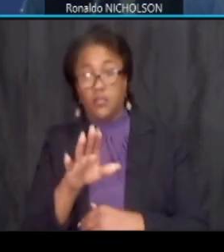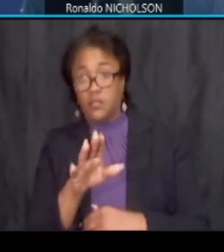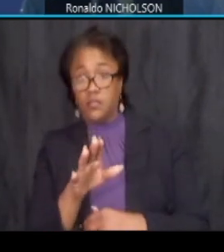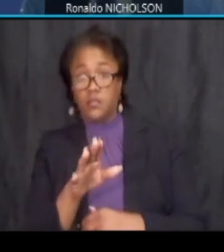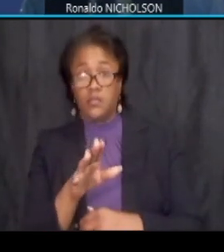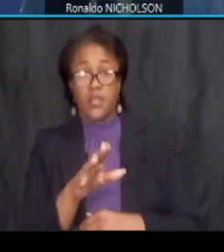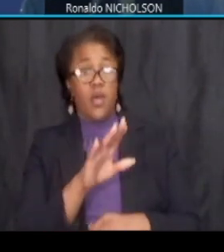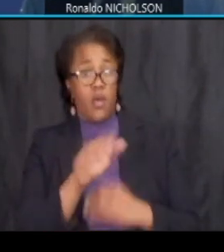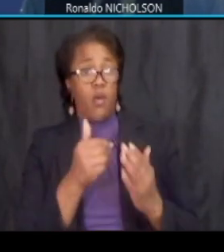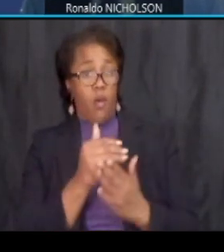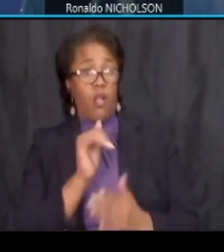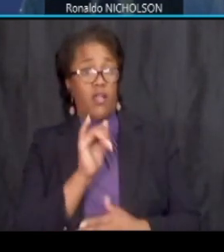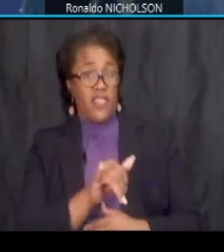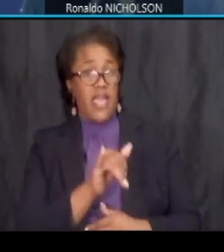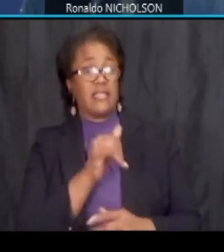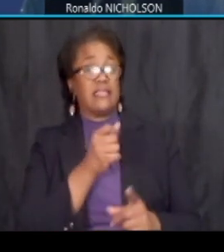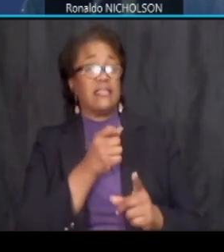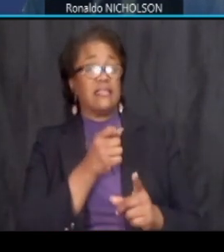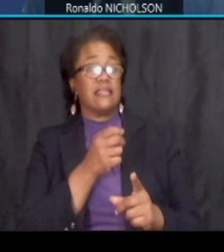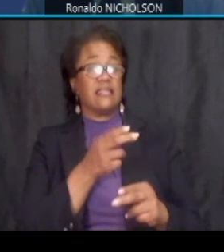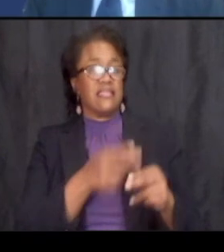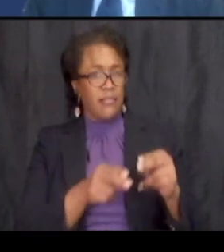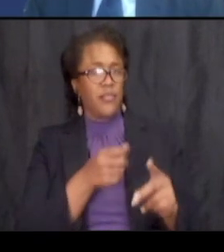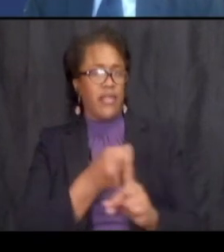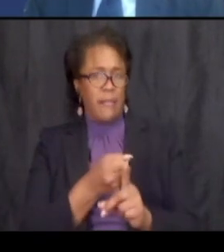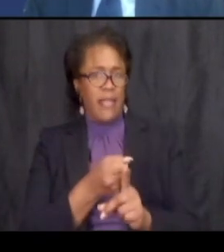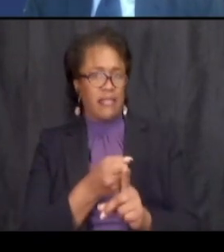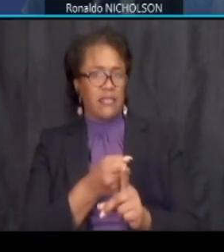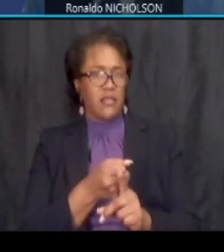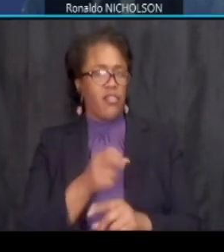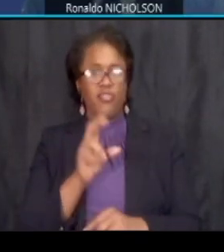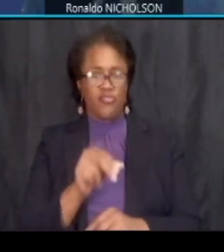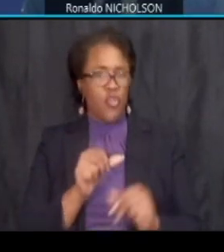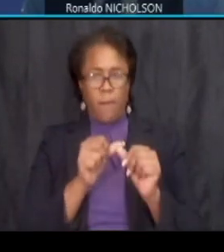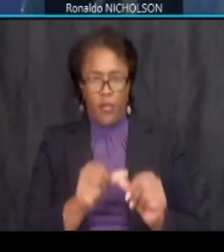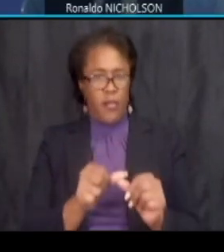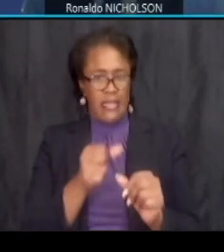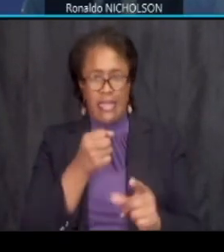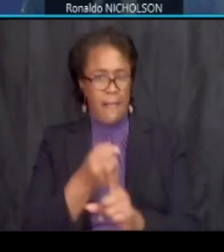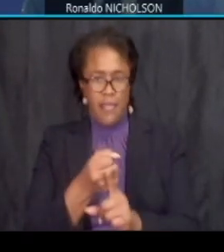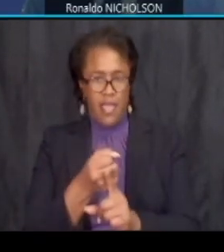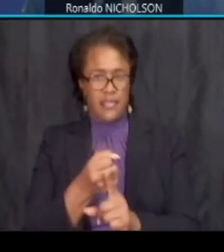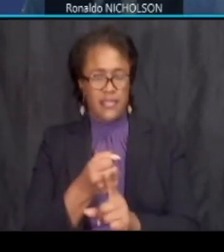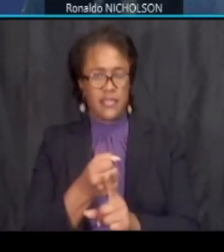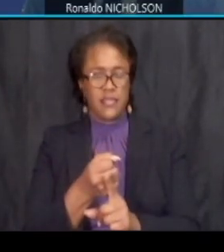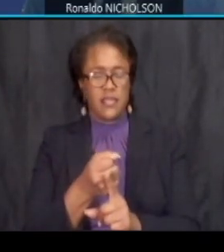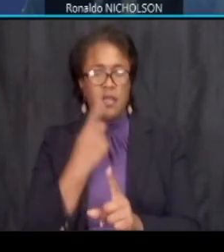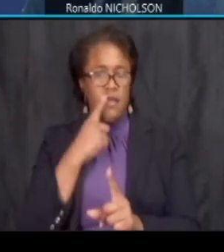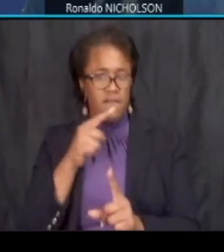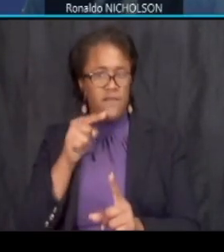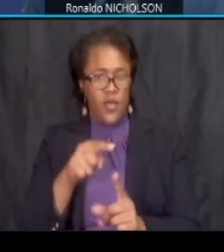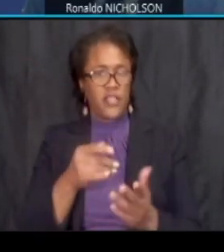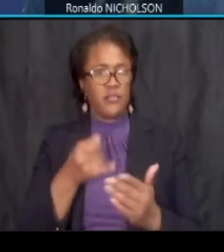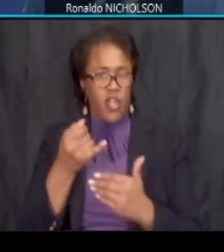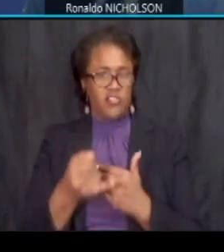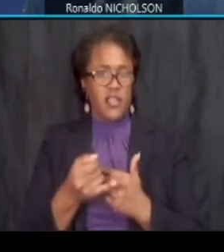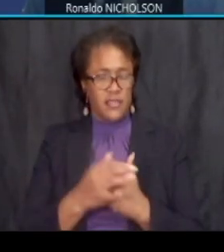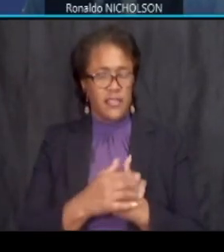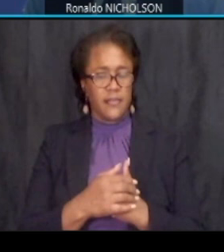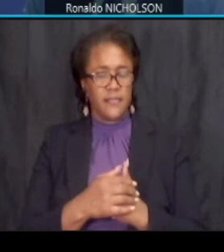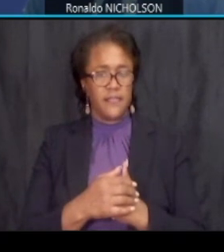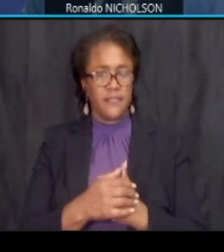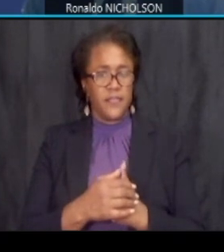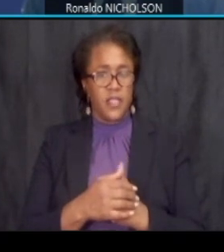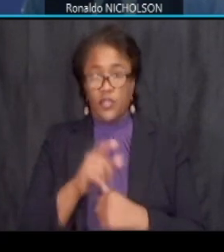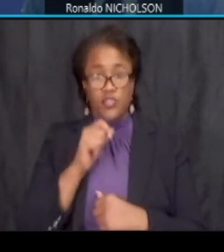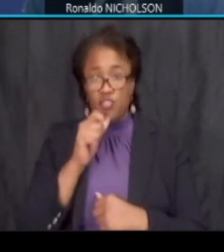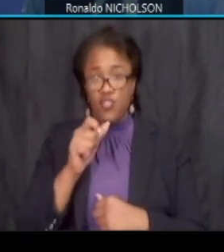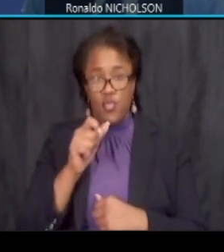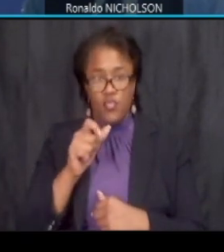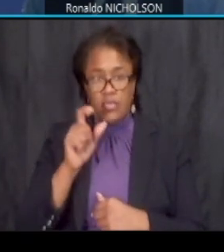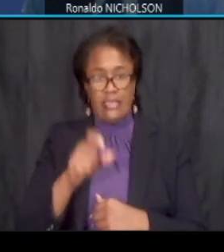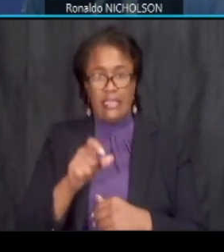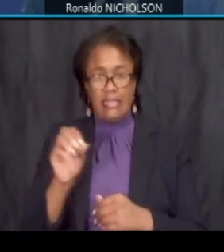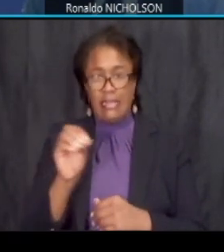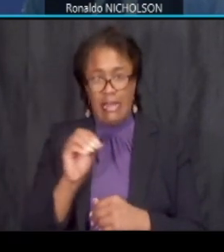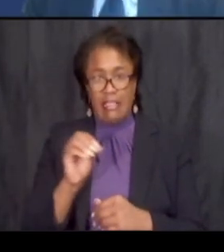temporary impacts there there are no permanent um takings or needs on this project oh so you